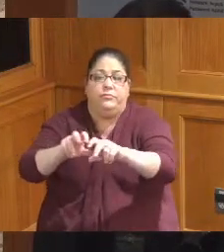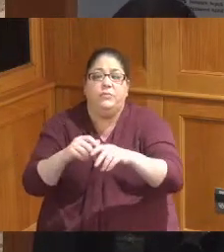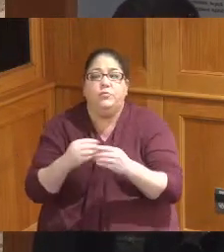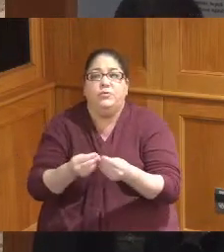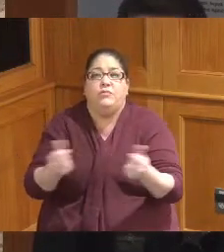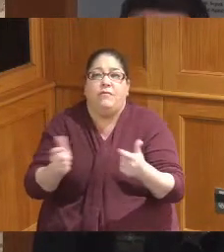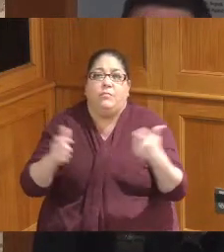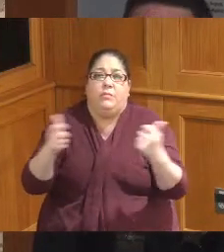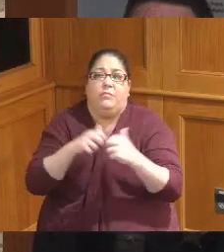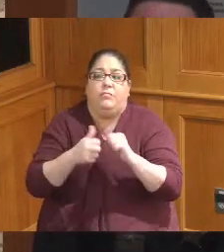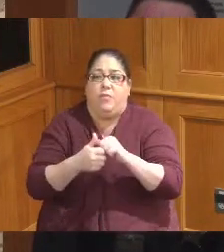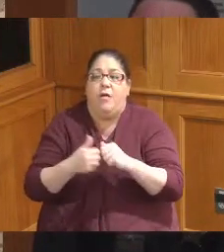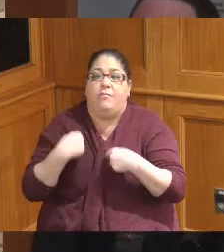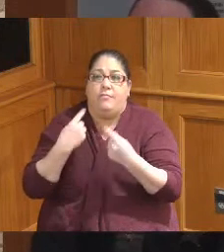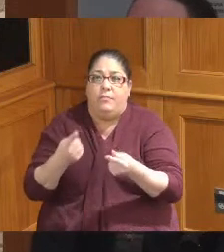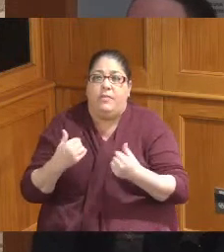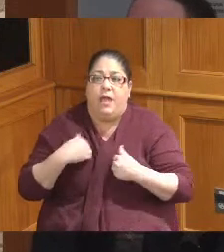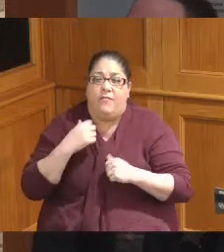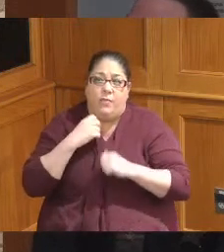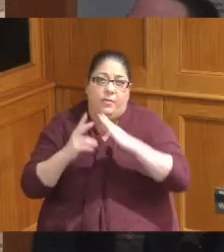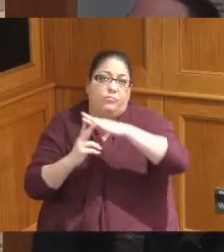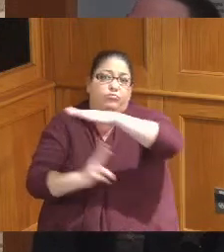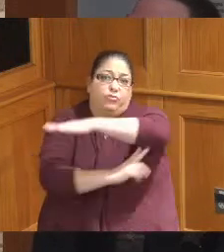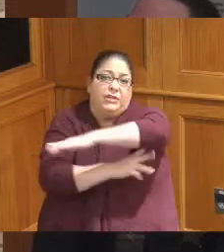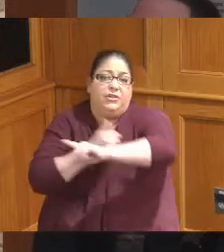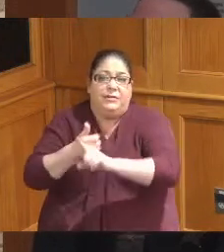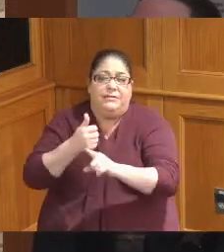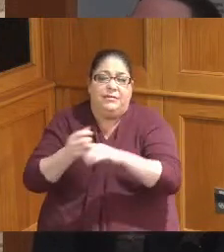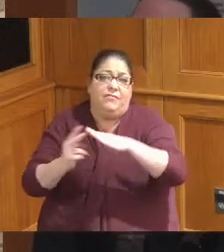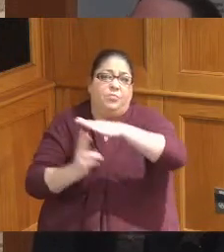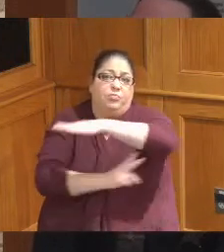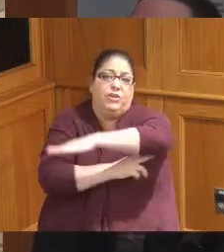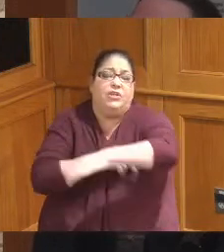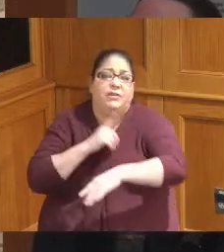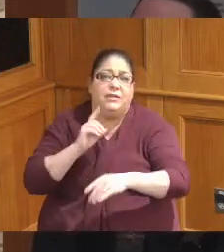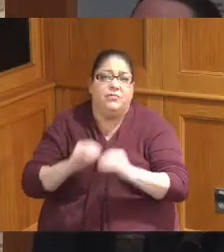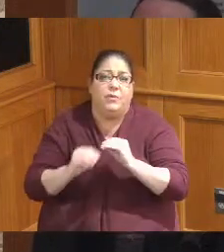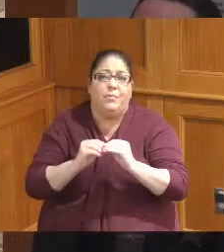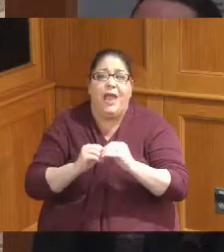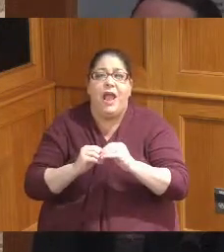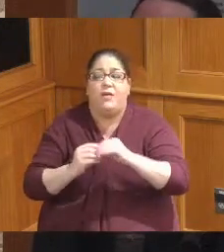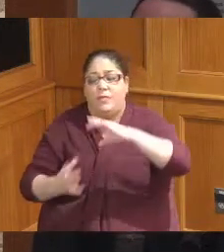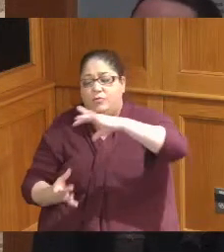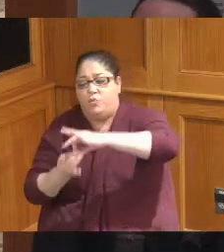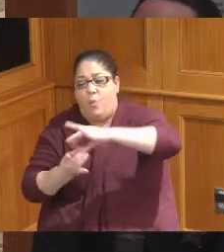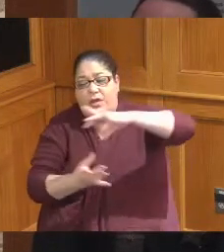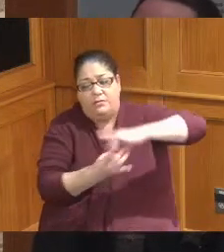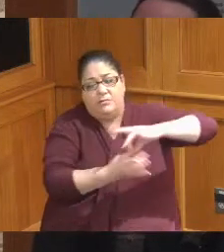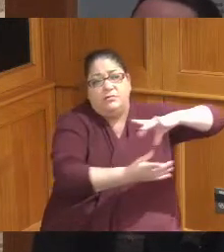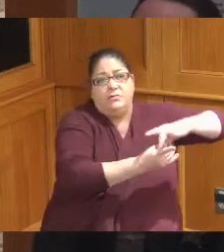problem that we have on a bridge that needs some repair for joints the approaches some railing work